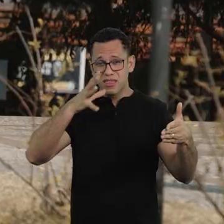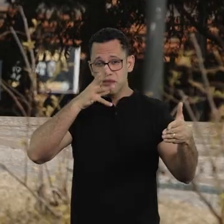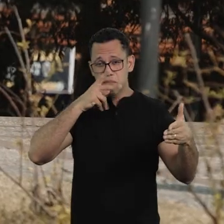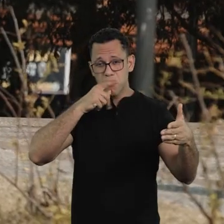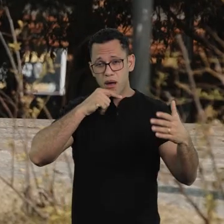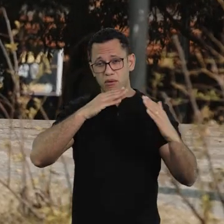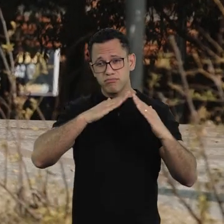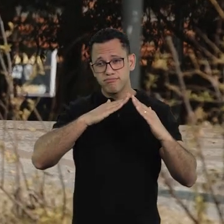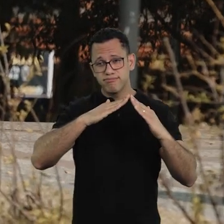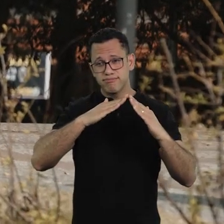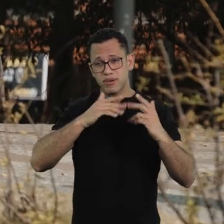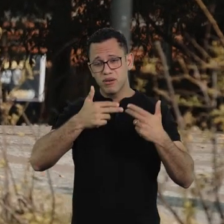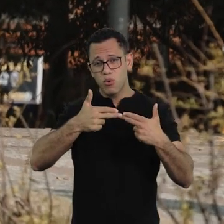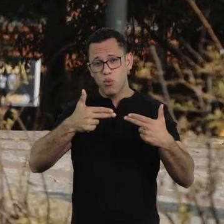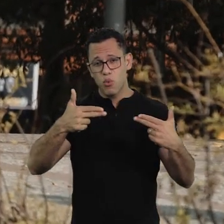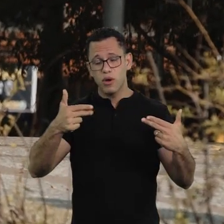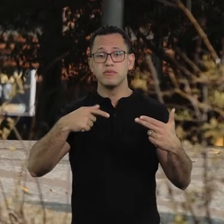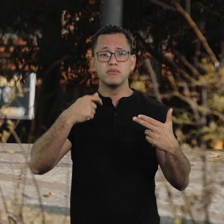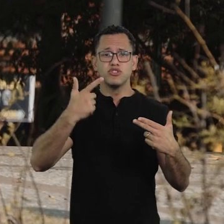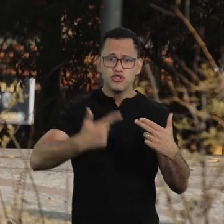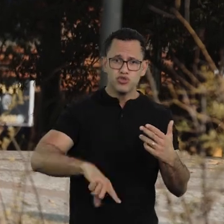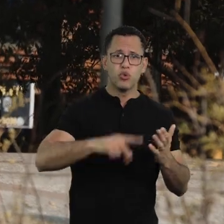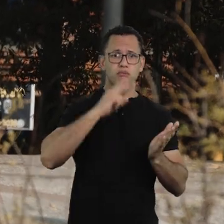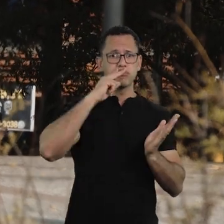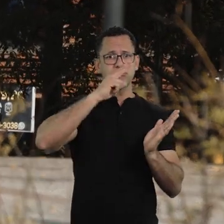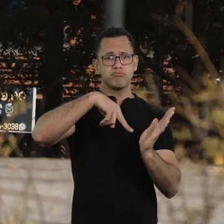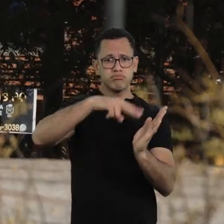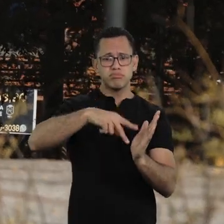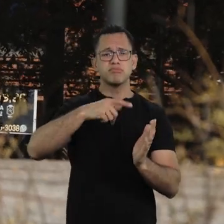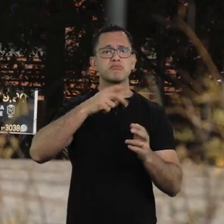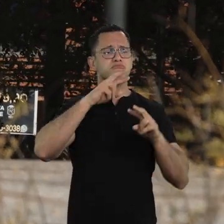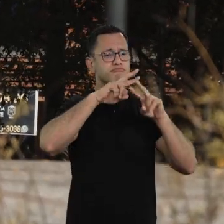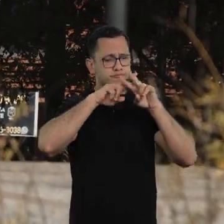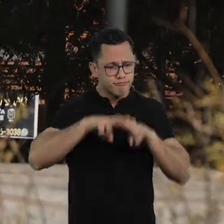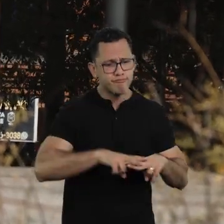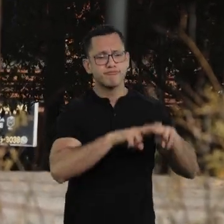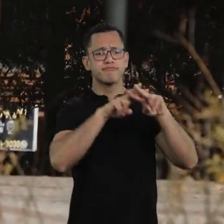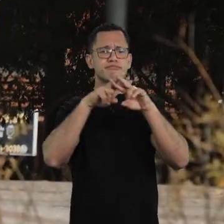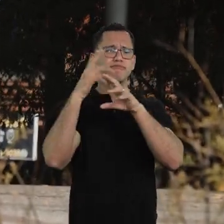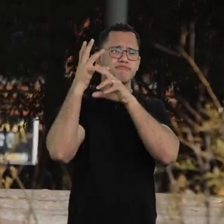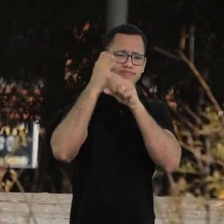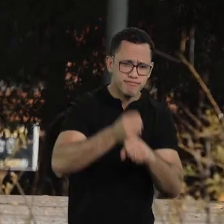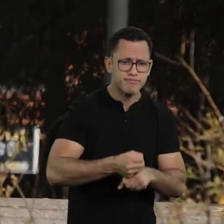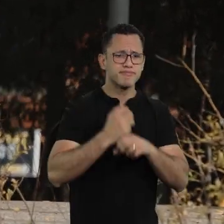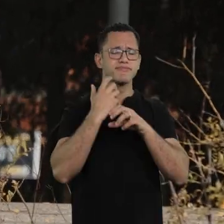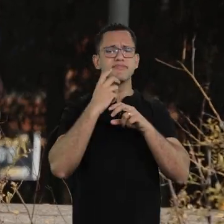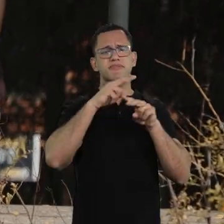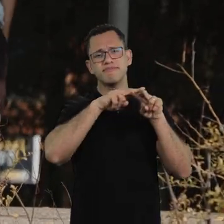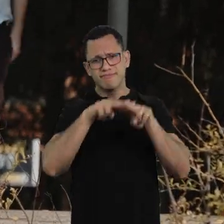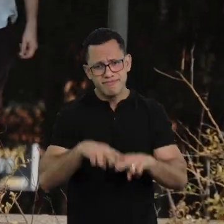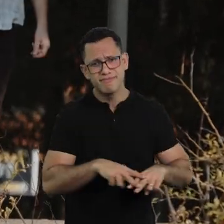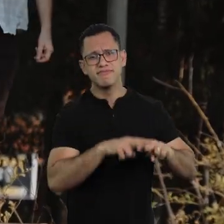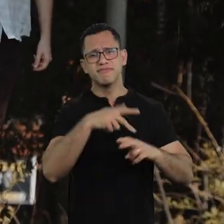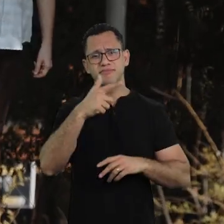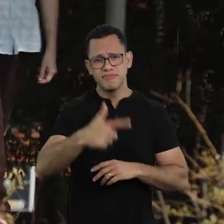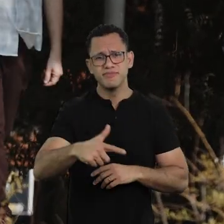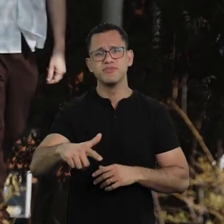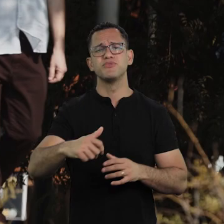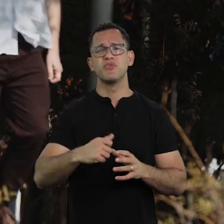was like watching something else, another work of art, the reinterpretations were... You were locked in, with another perspective,